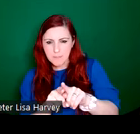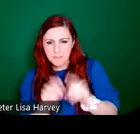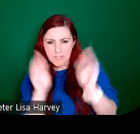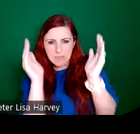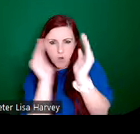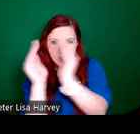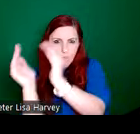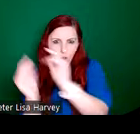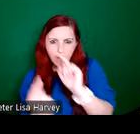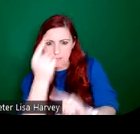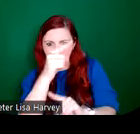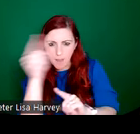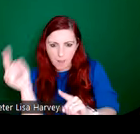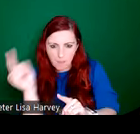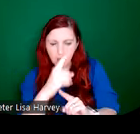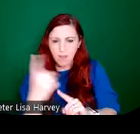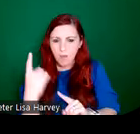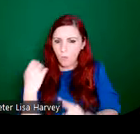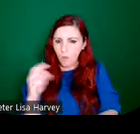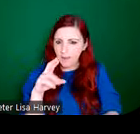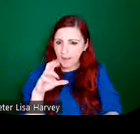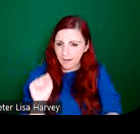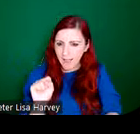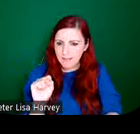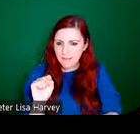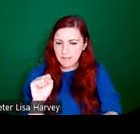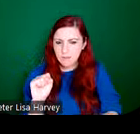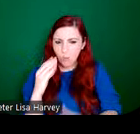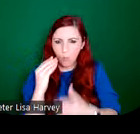pearlescent white glass interspersed then with these bright jewel-like, small